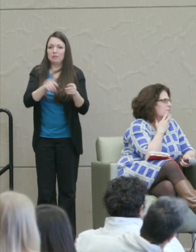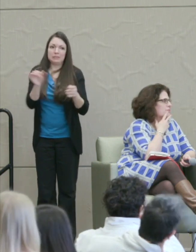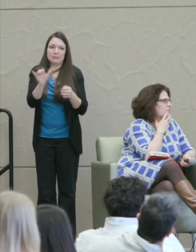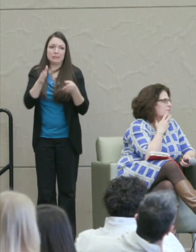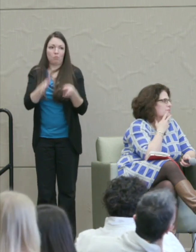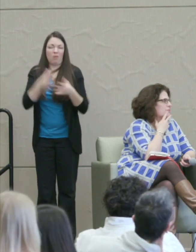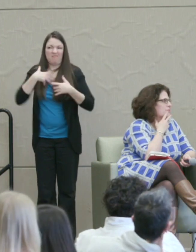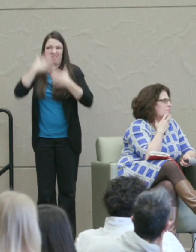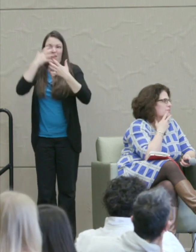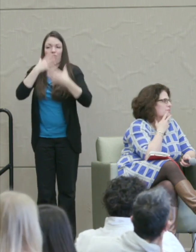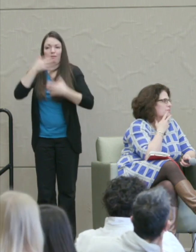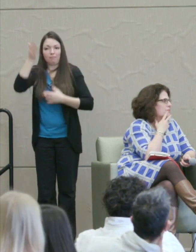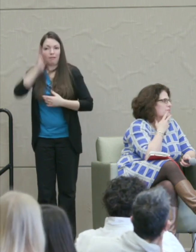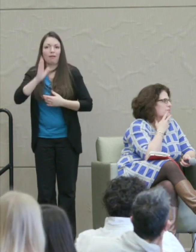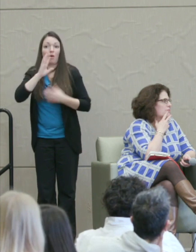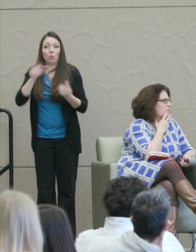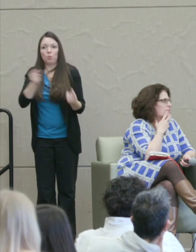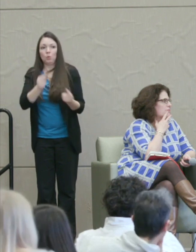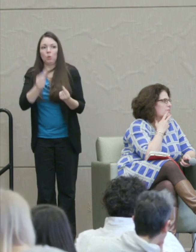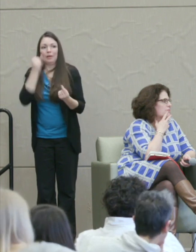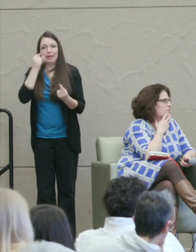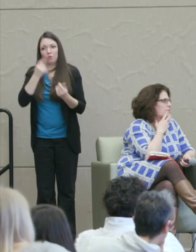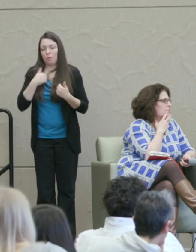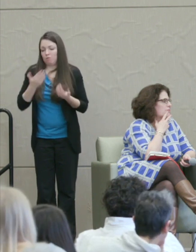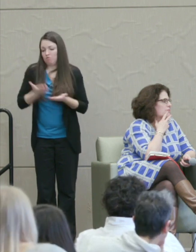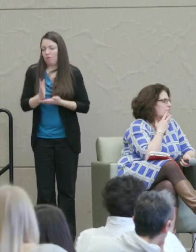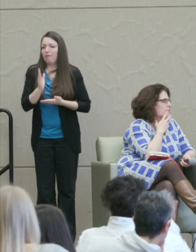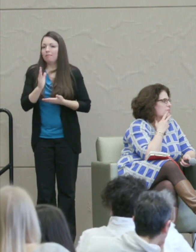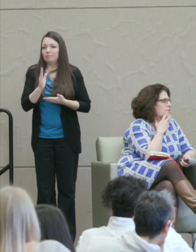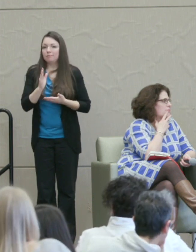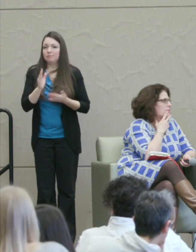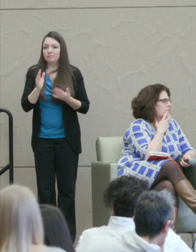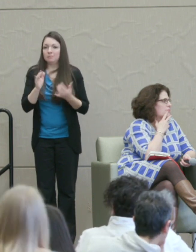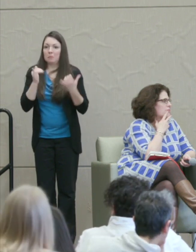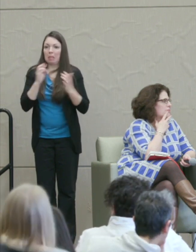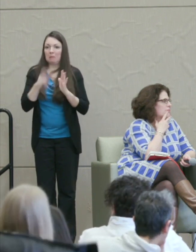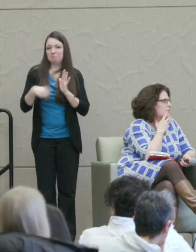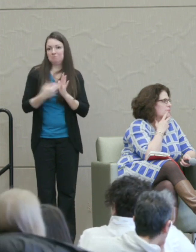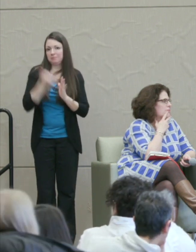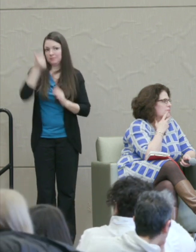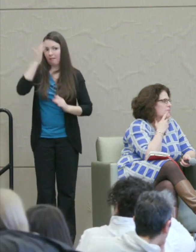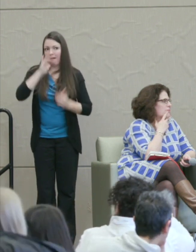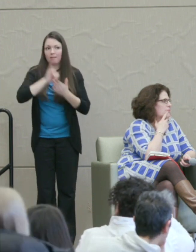As if of course you had the right to play god in that context, but judges usually do think they have that right.